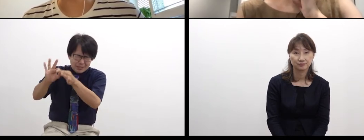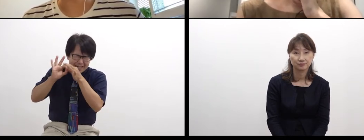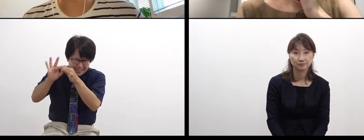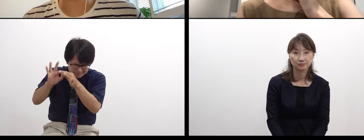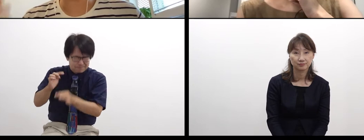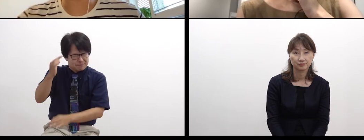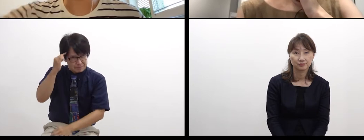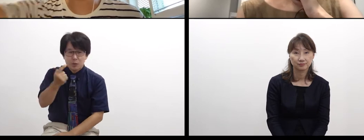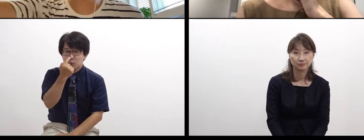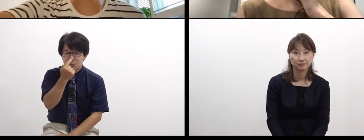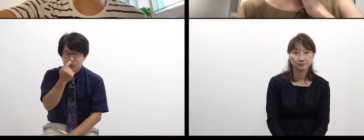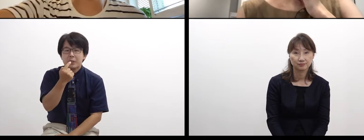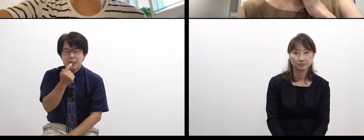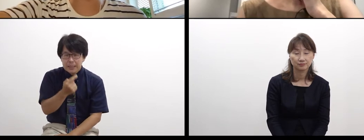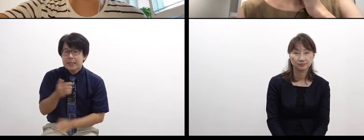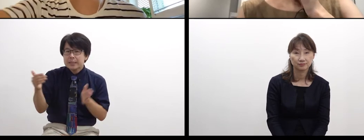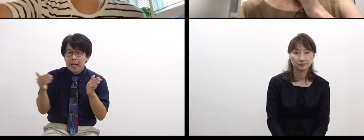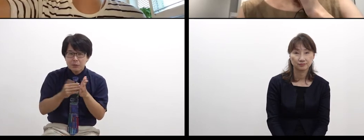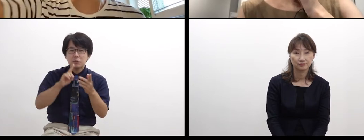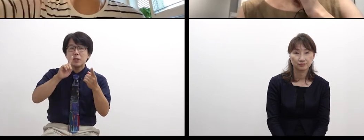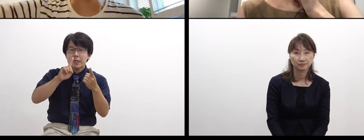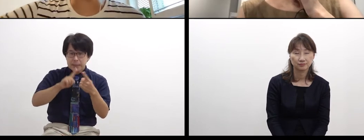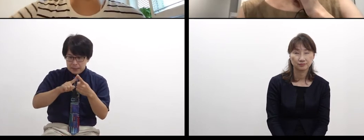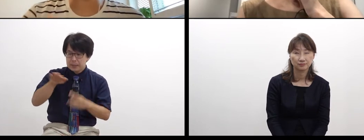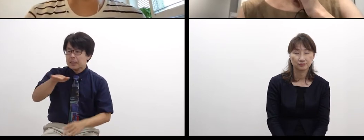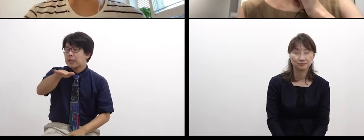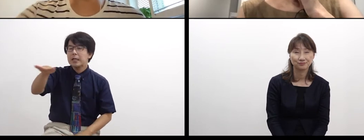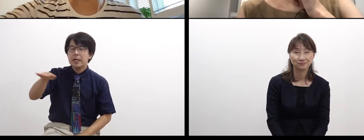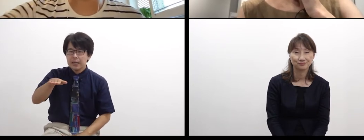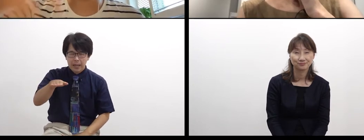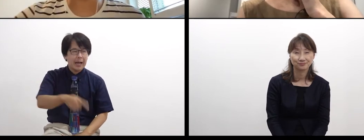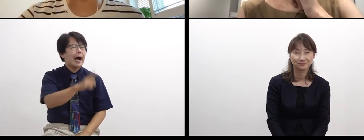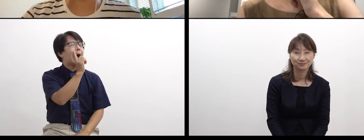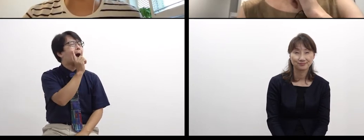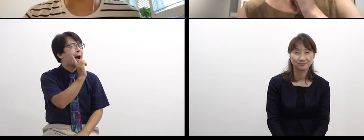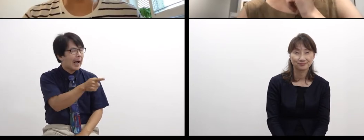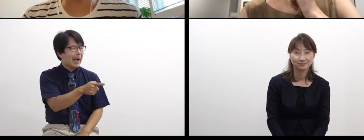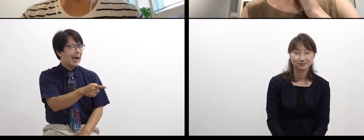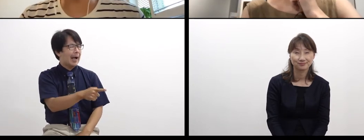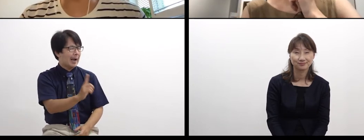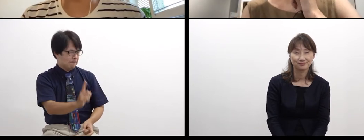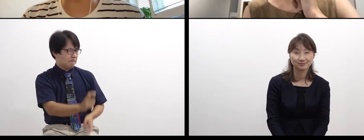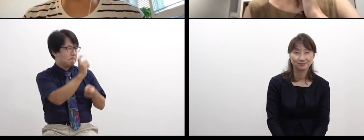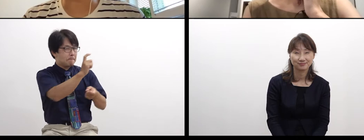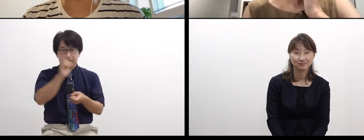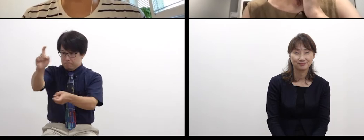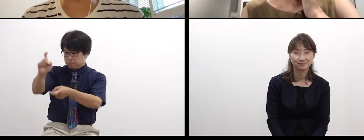And it happens that they explain my mind directly with one word or phrase